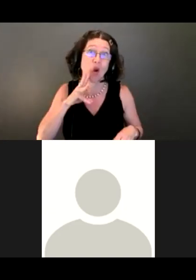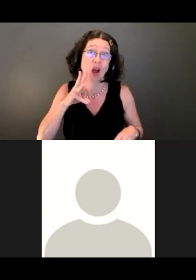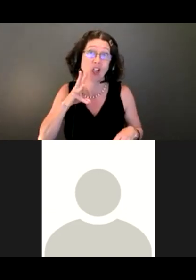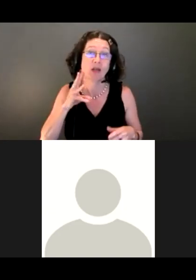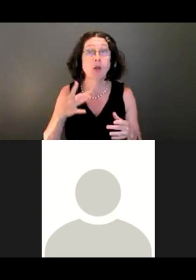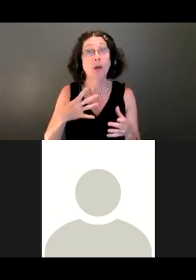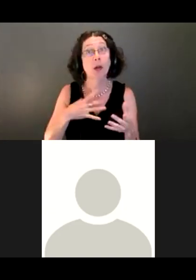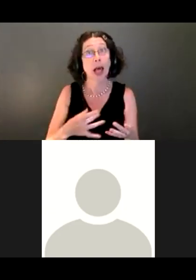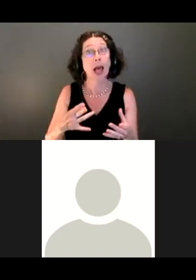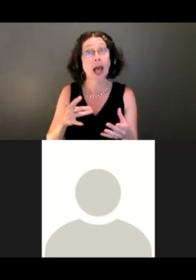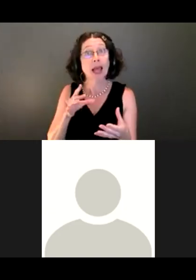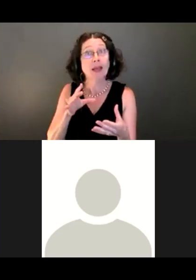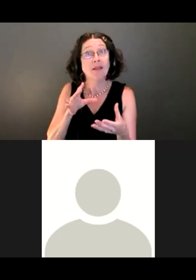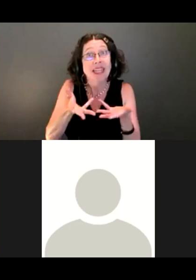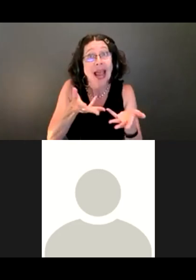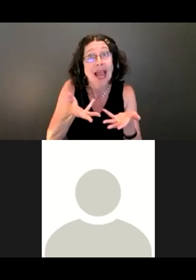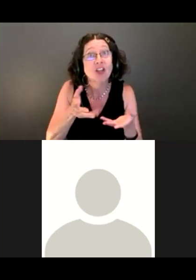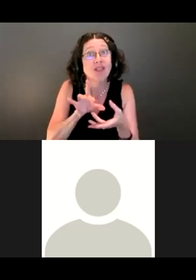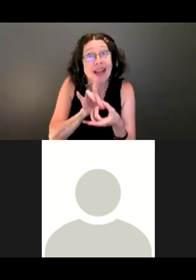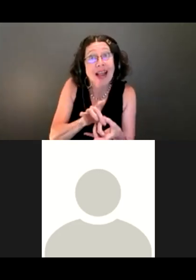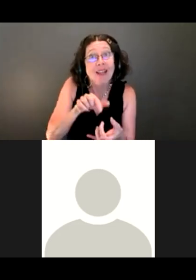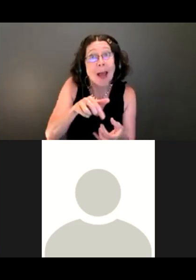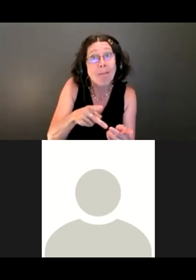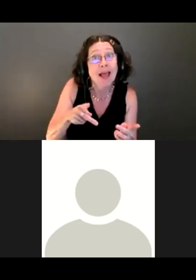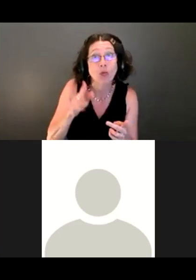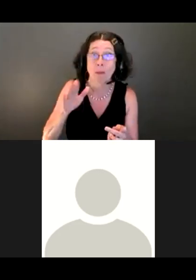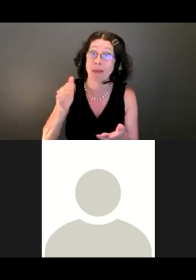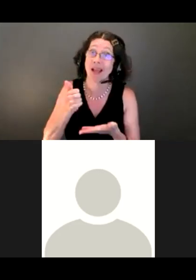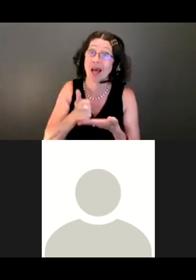So I am hearing that we may be able to have some accessible